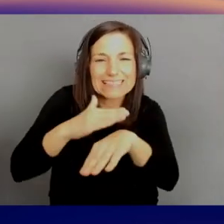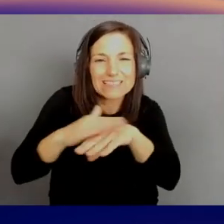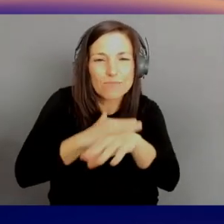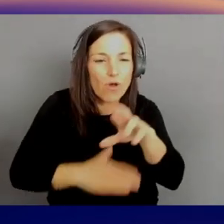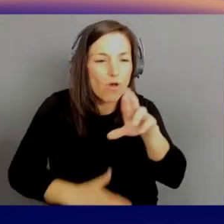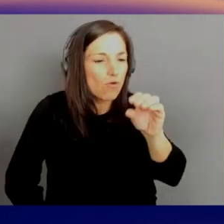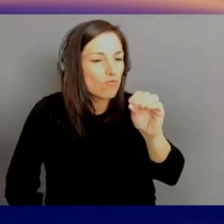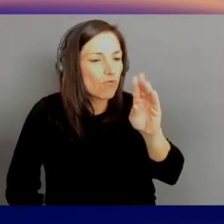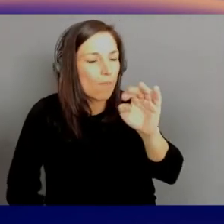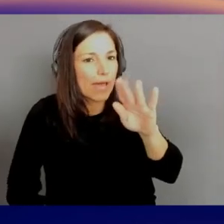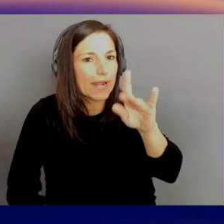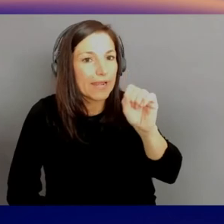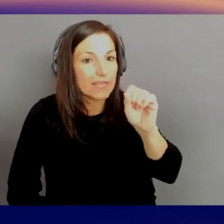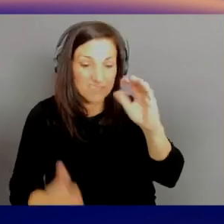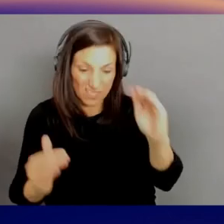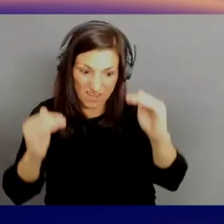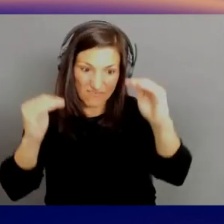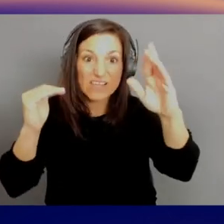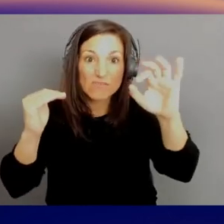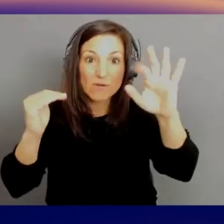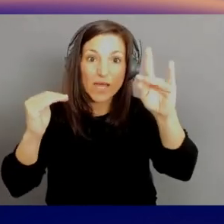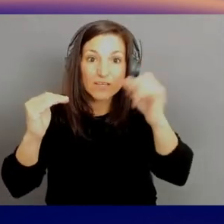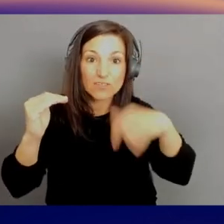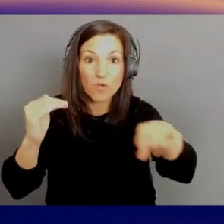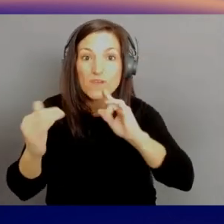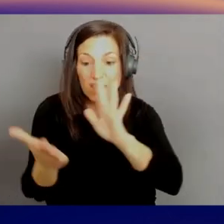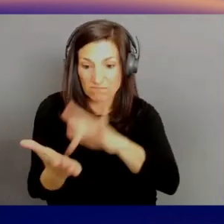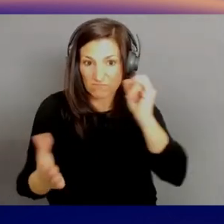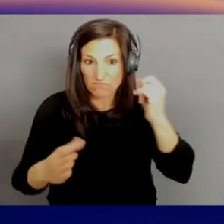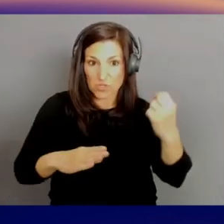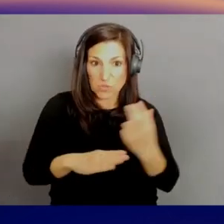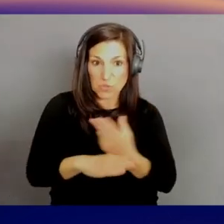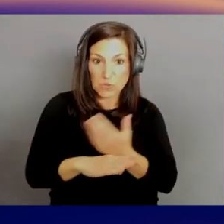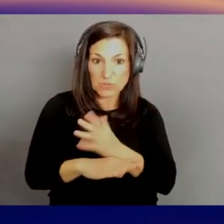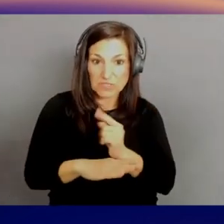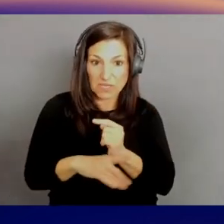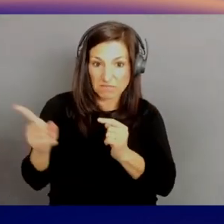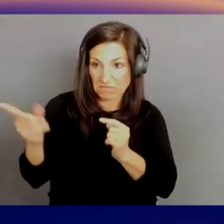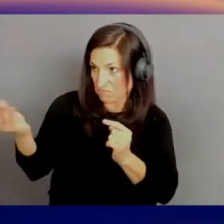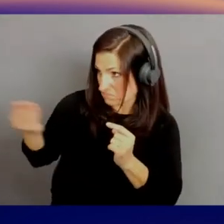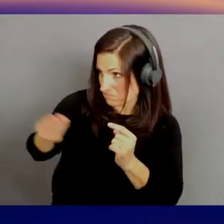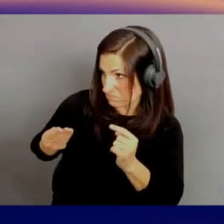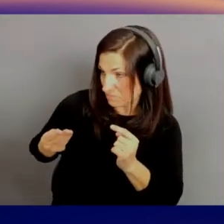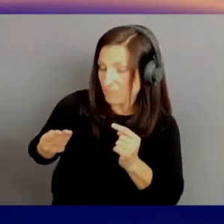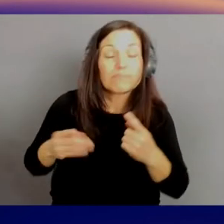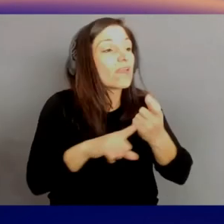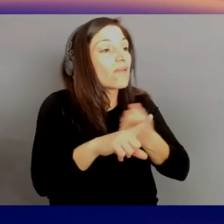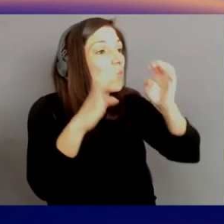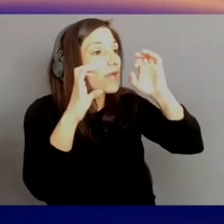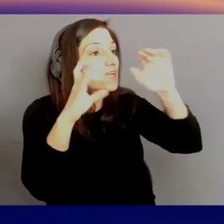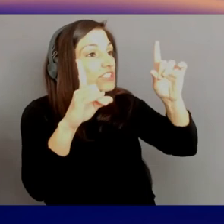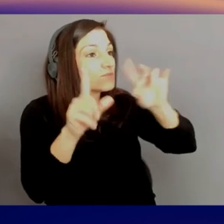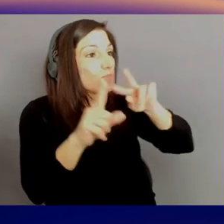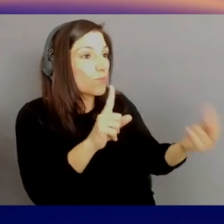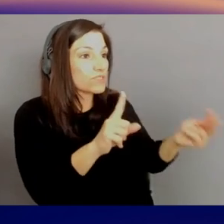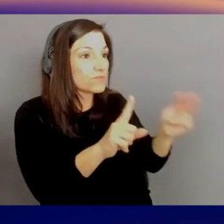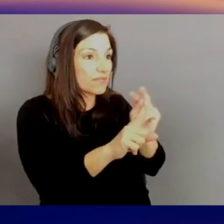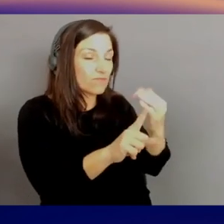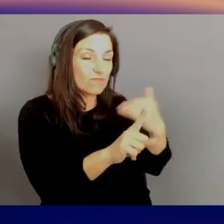where they actually get used. Any points on these? From an education point of view, in terms of 5G, there's a lot of students who,